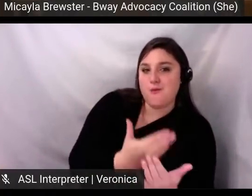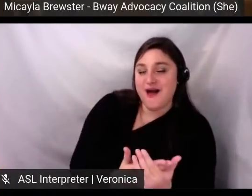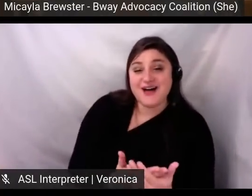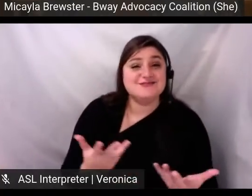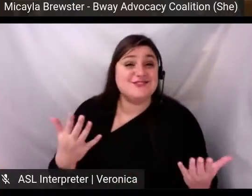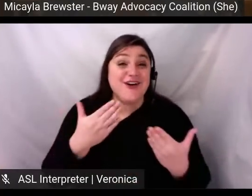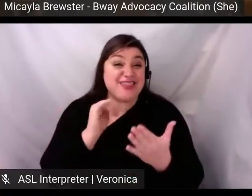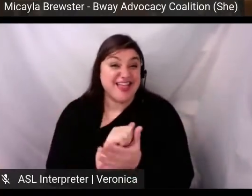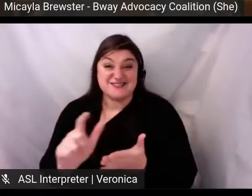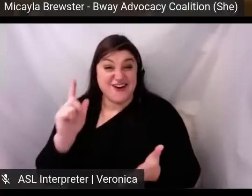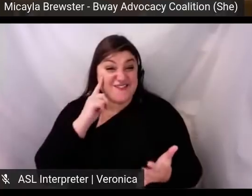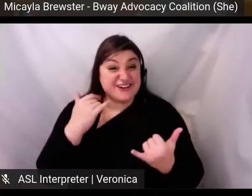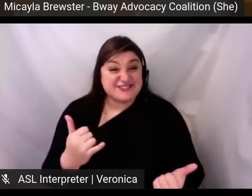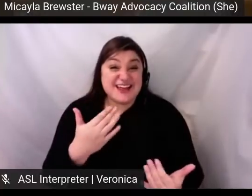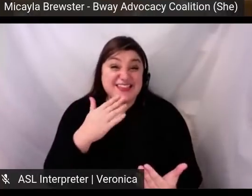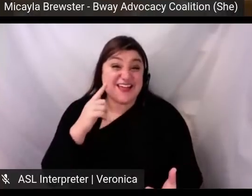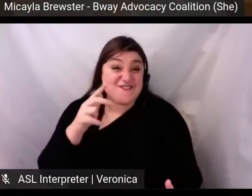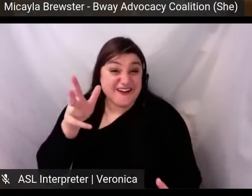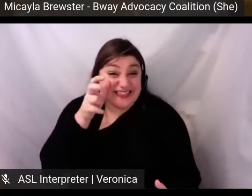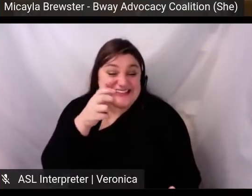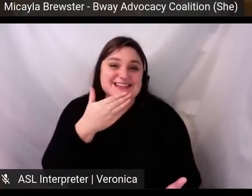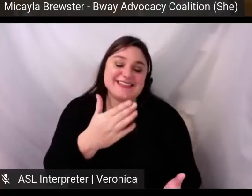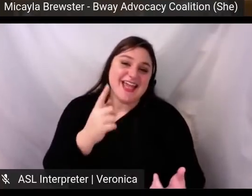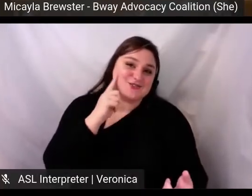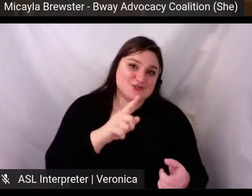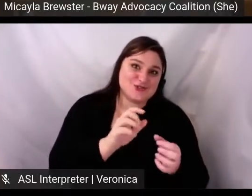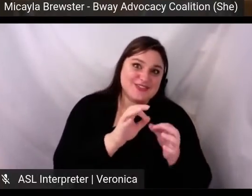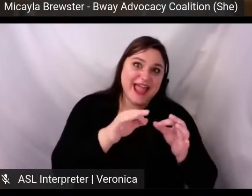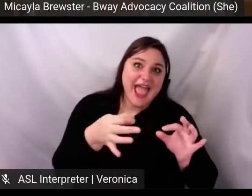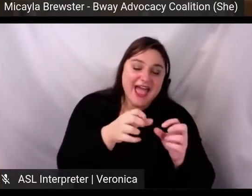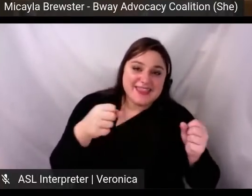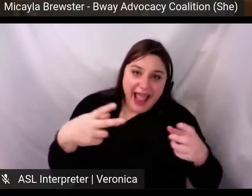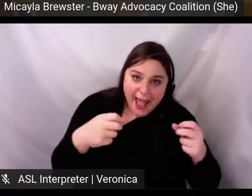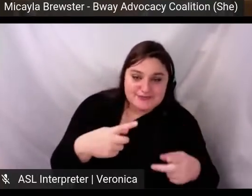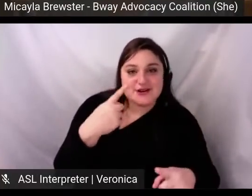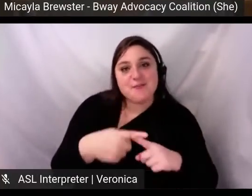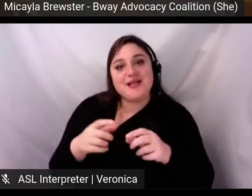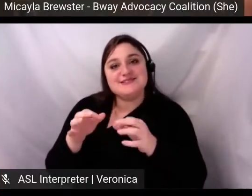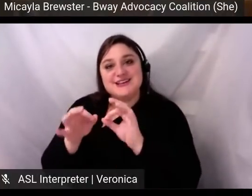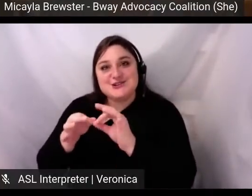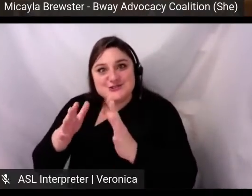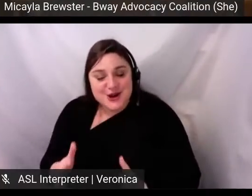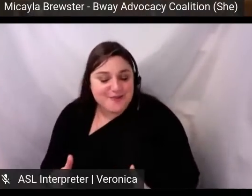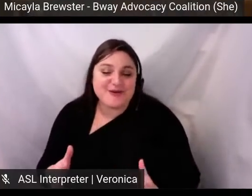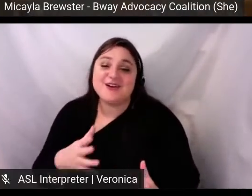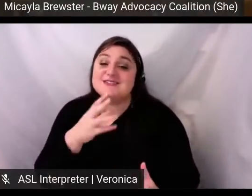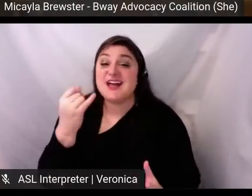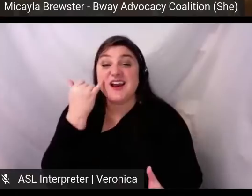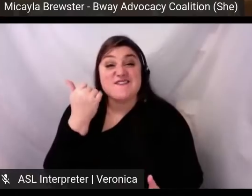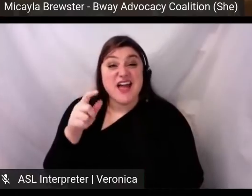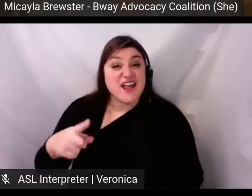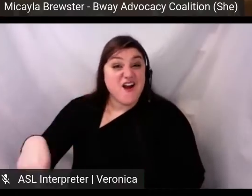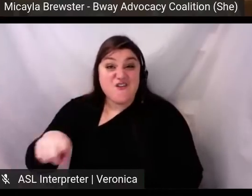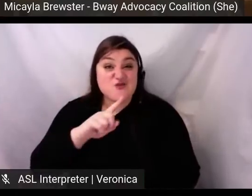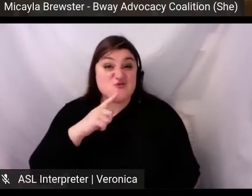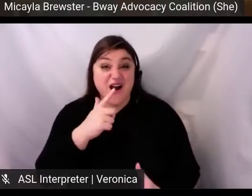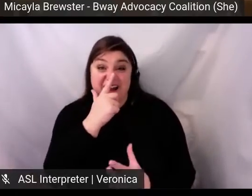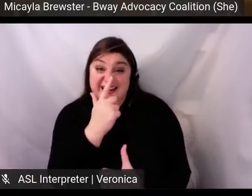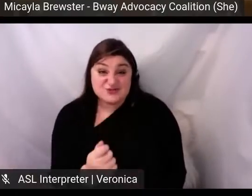thank you to the people working on captioning and ASL translation and all of that. And then if anyone's interested, Broadway Advocacy